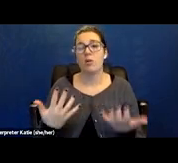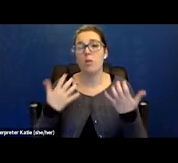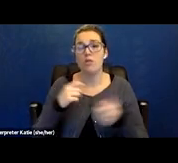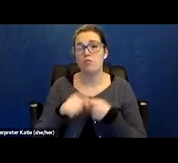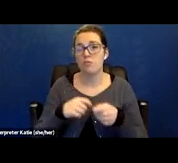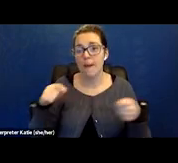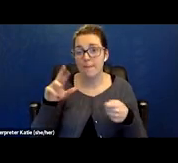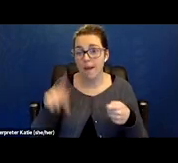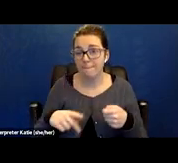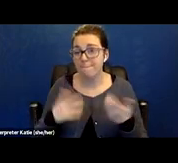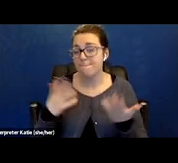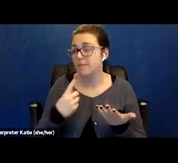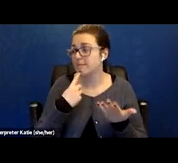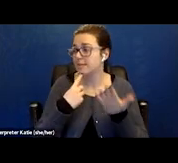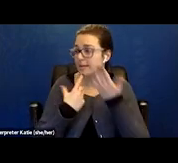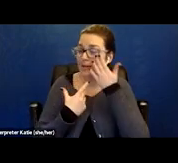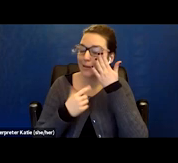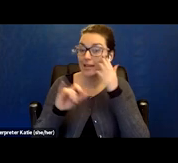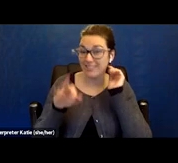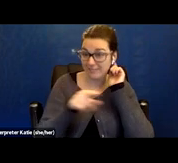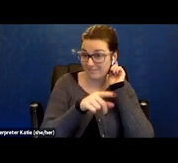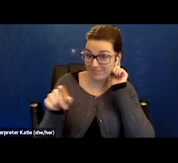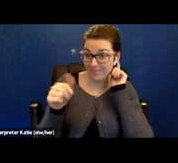you know, if anybody has any questions of me,